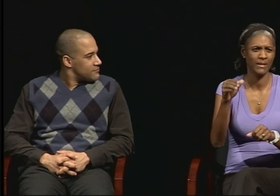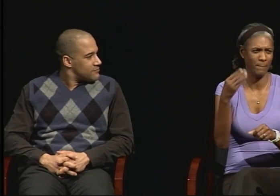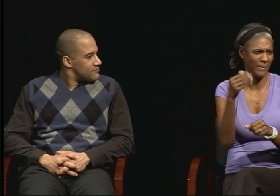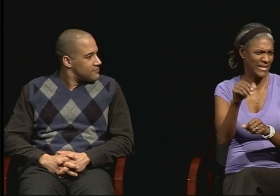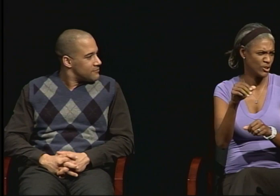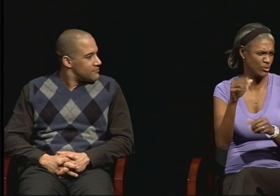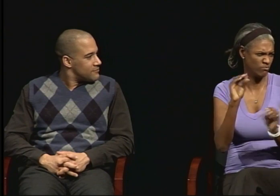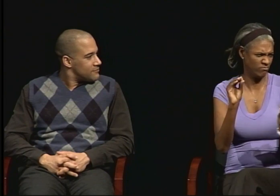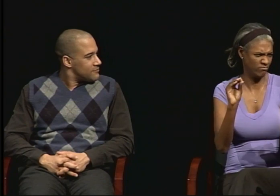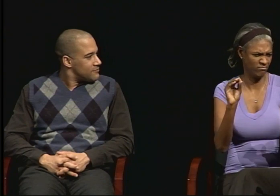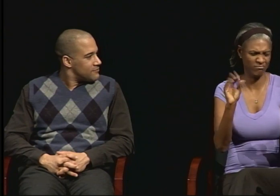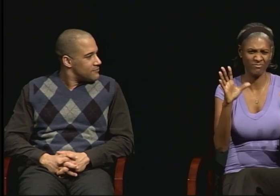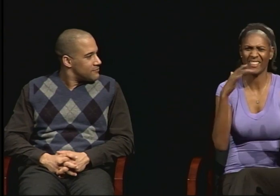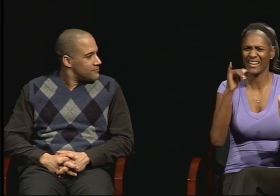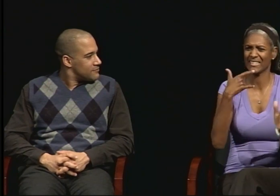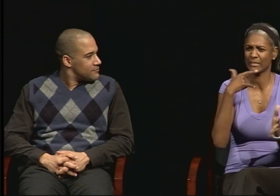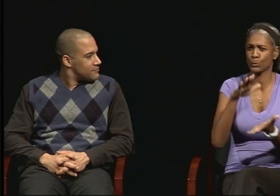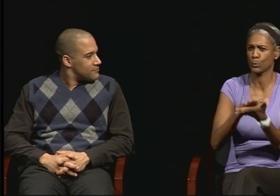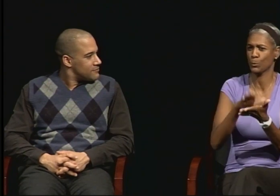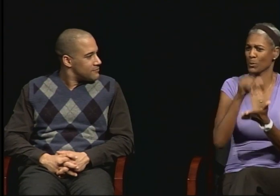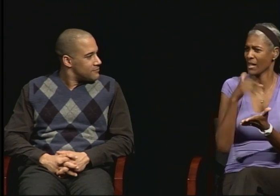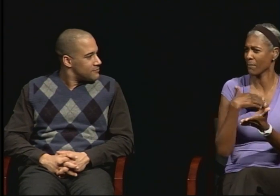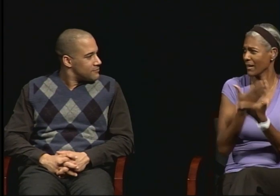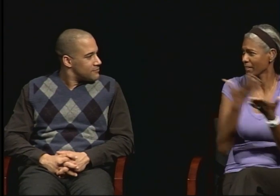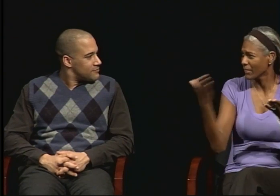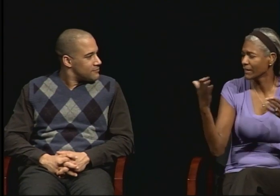You know, I was working at a deaf school in Missouri.